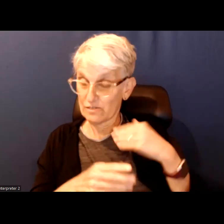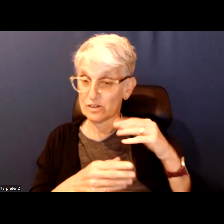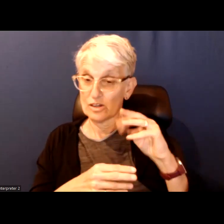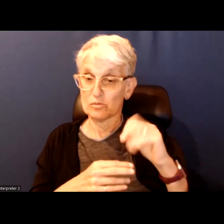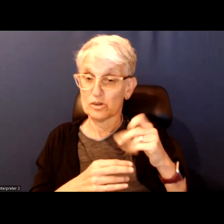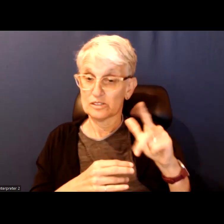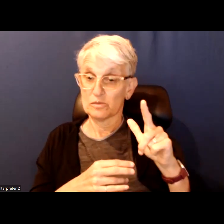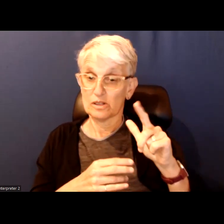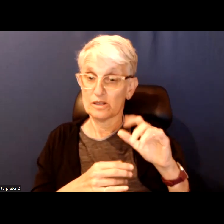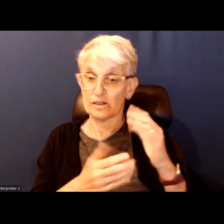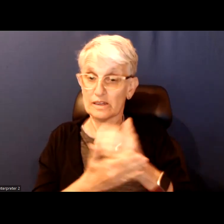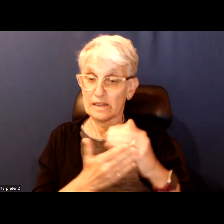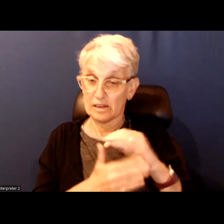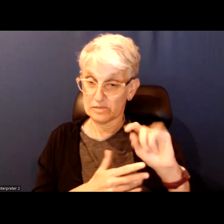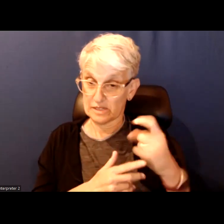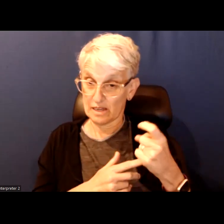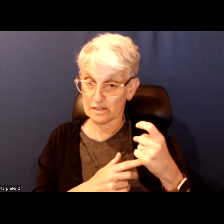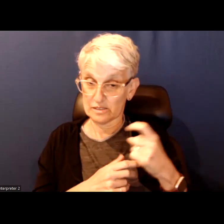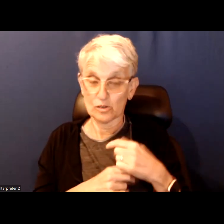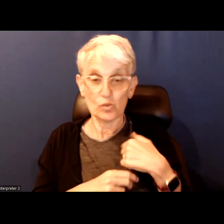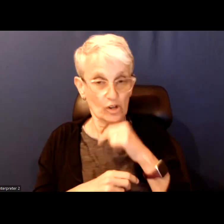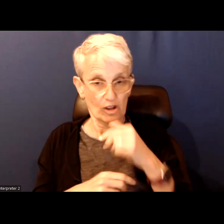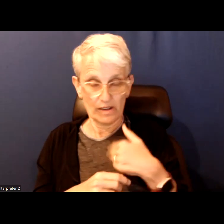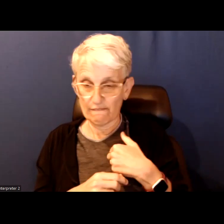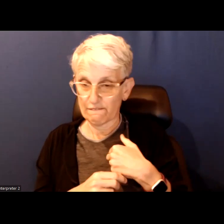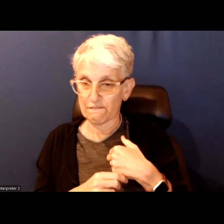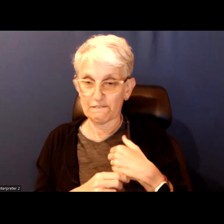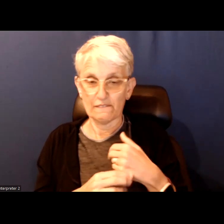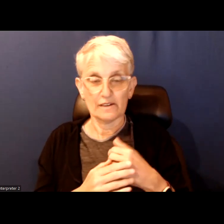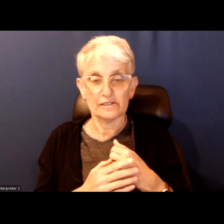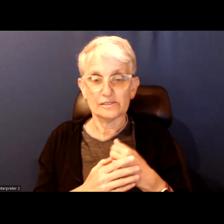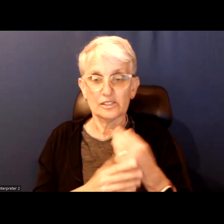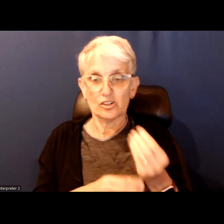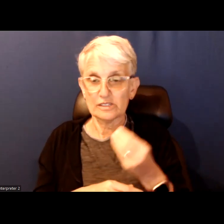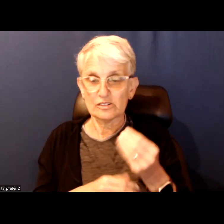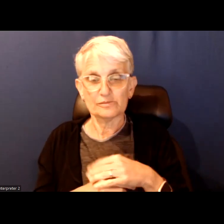I know that is not something we currently have the power to do in Ontario that is something